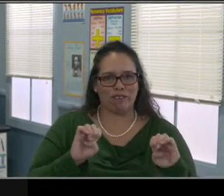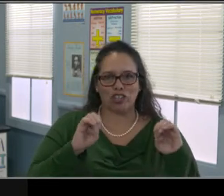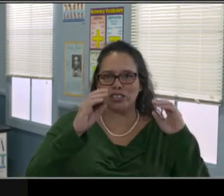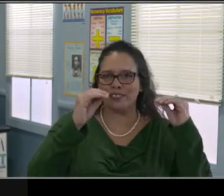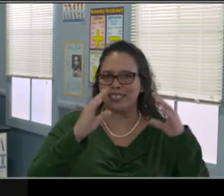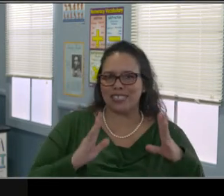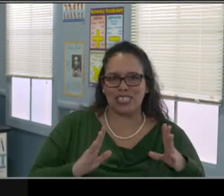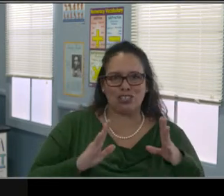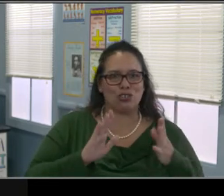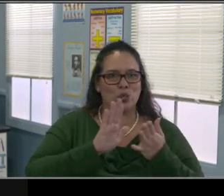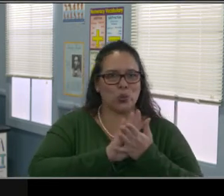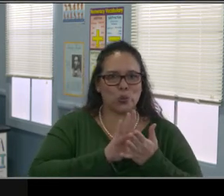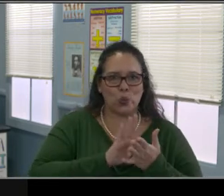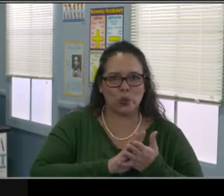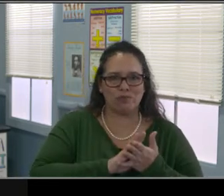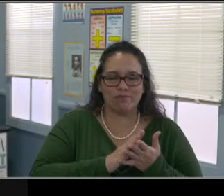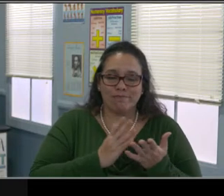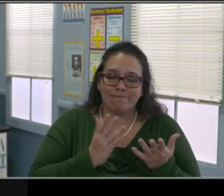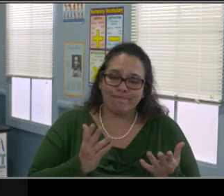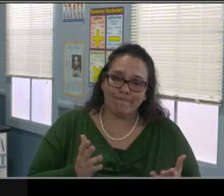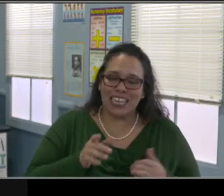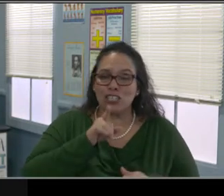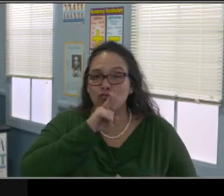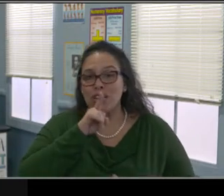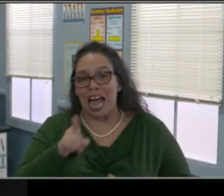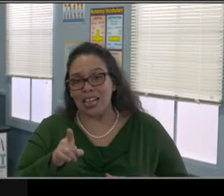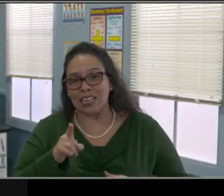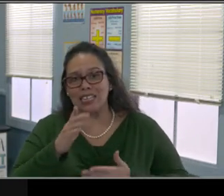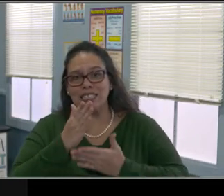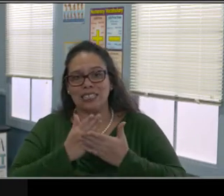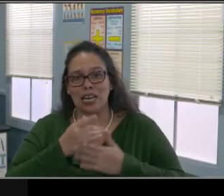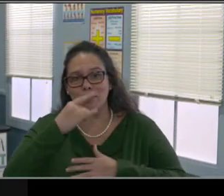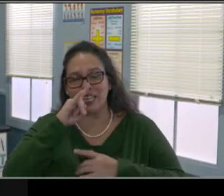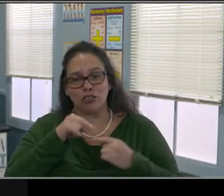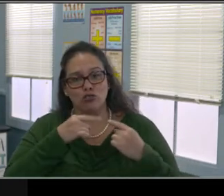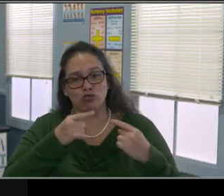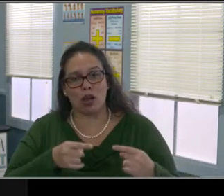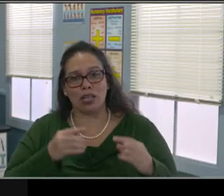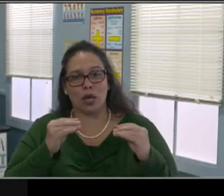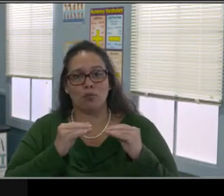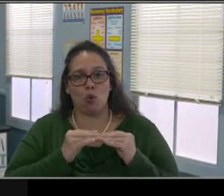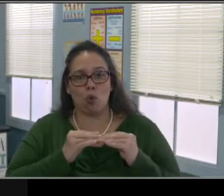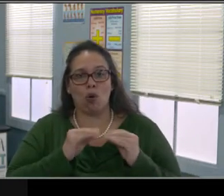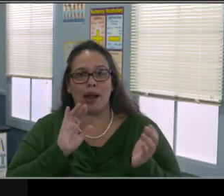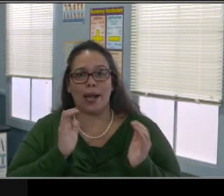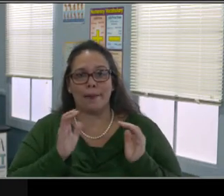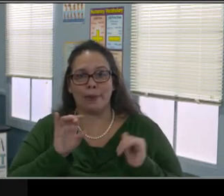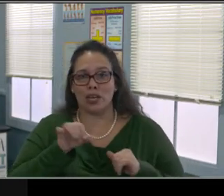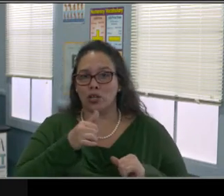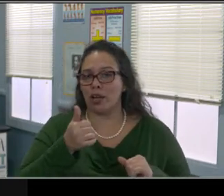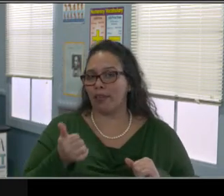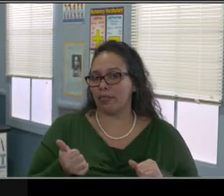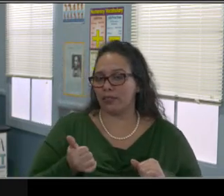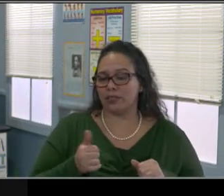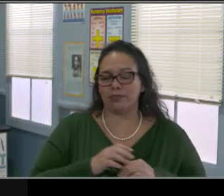online telephone or distance learning. So that's all great. However, that means we need all the teachers and educators